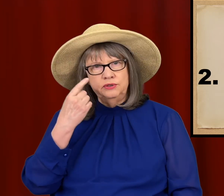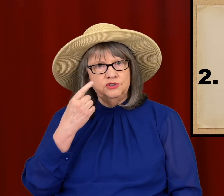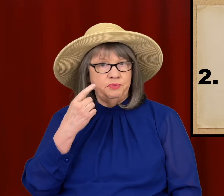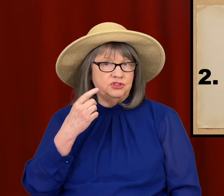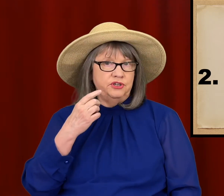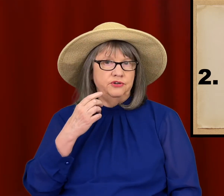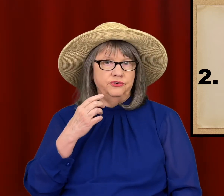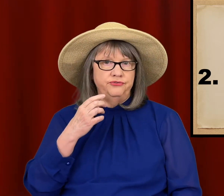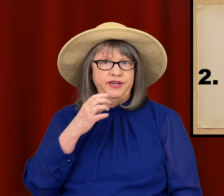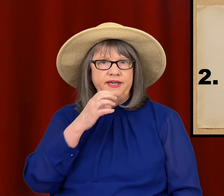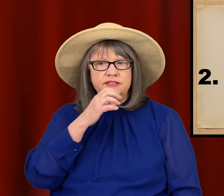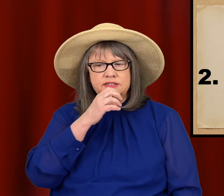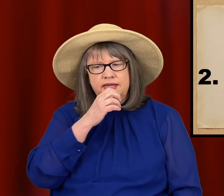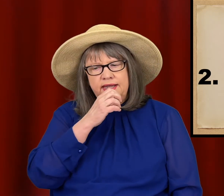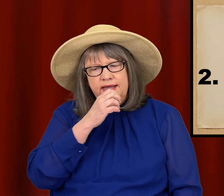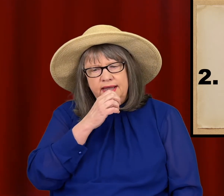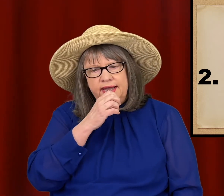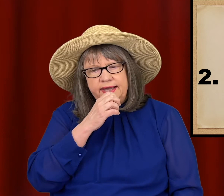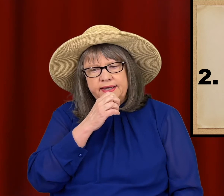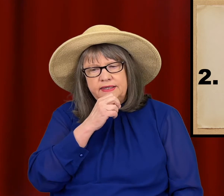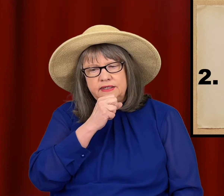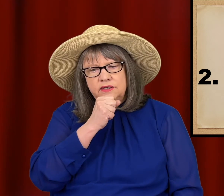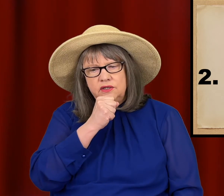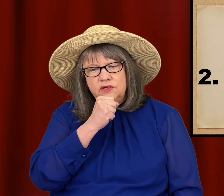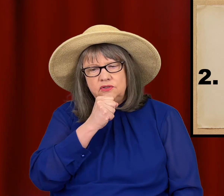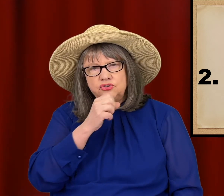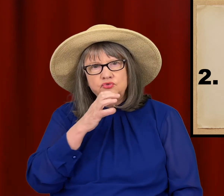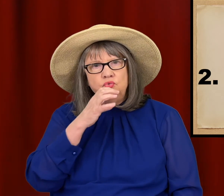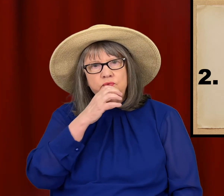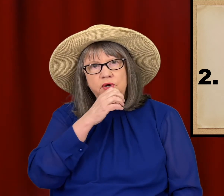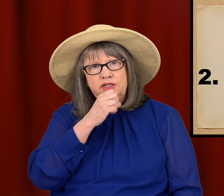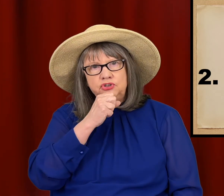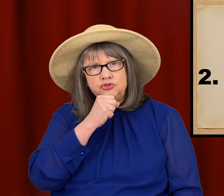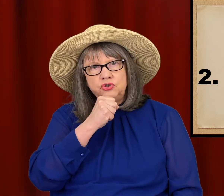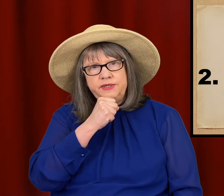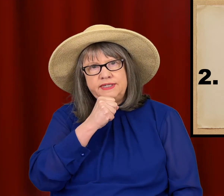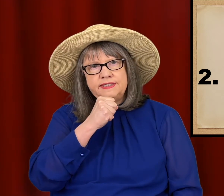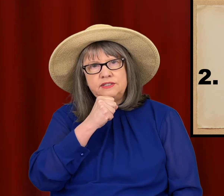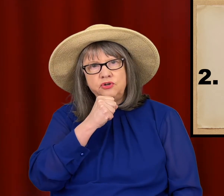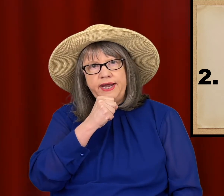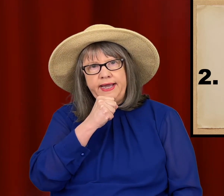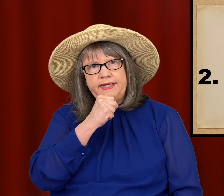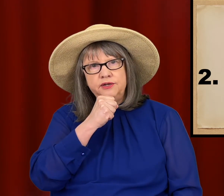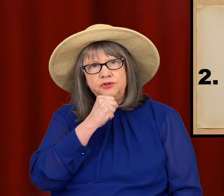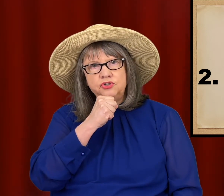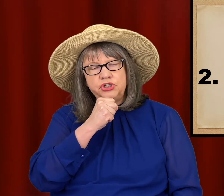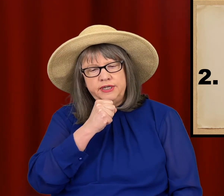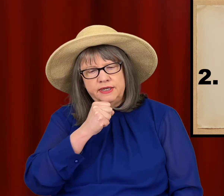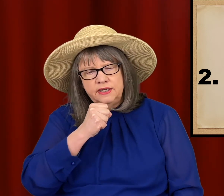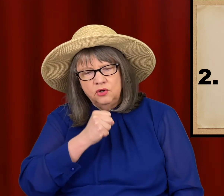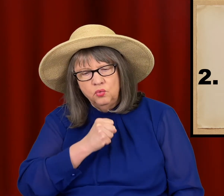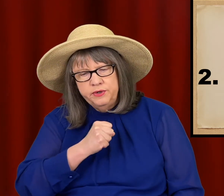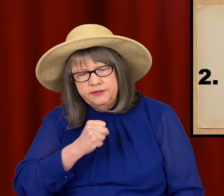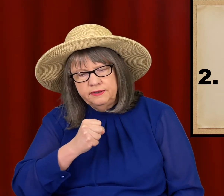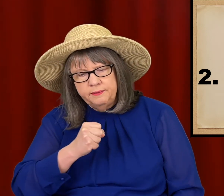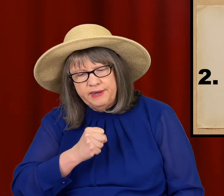expression on your face, and as you squeeze your hand near your chin wiggle it back